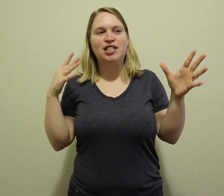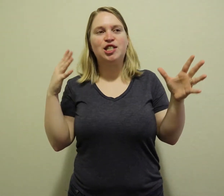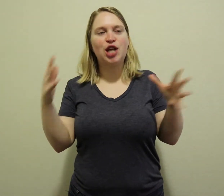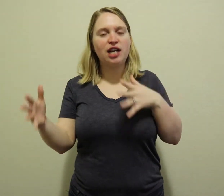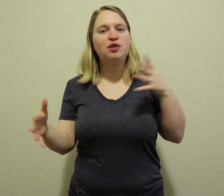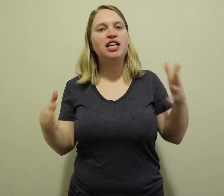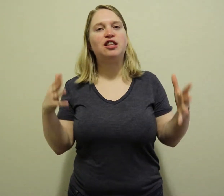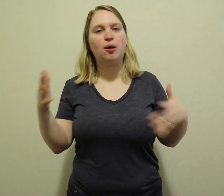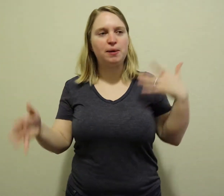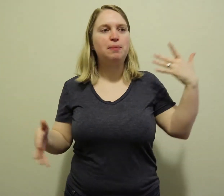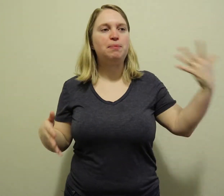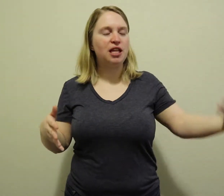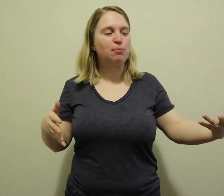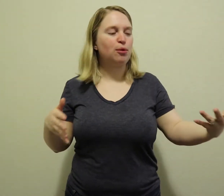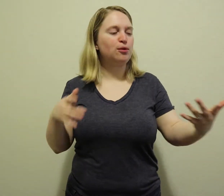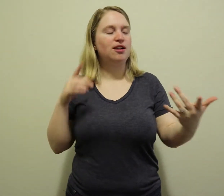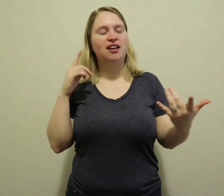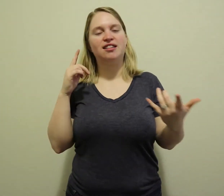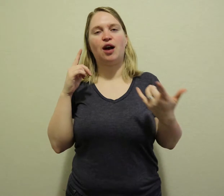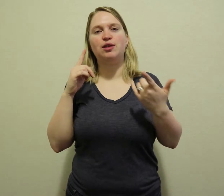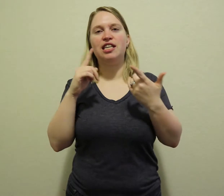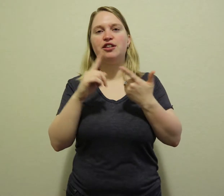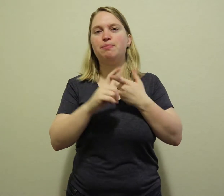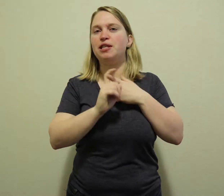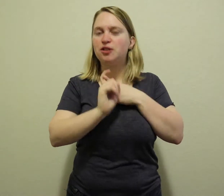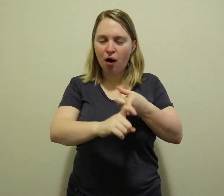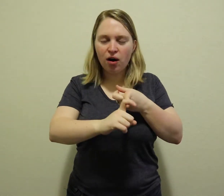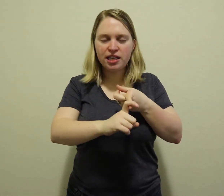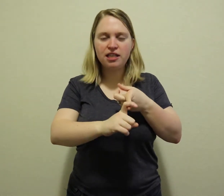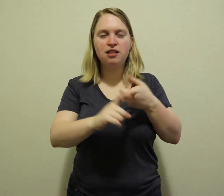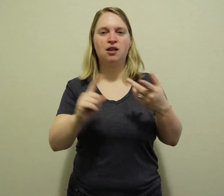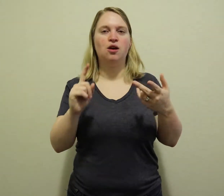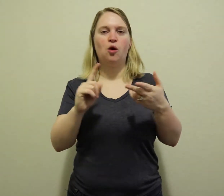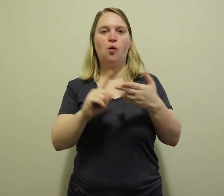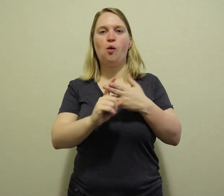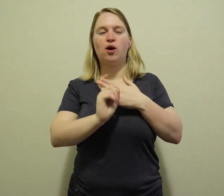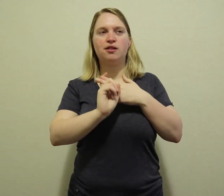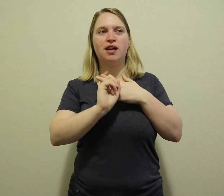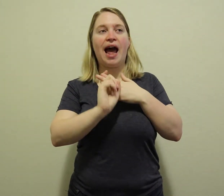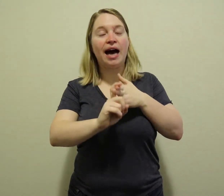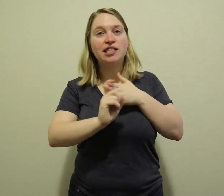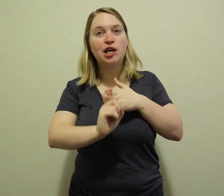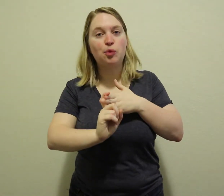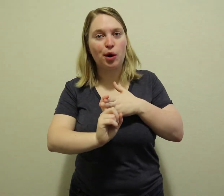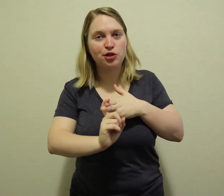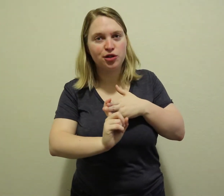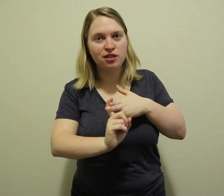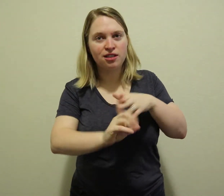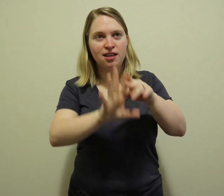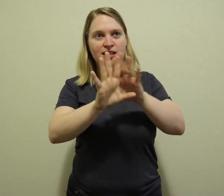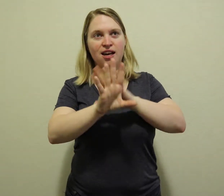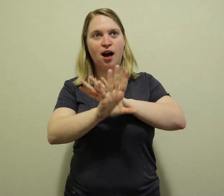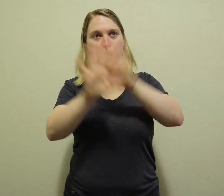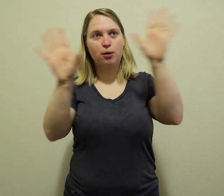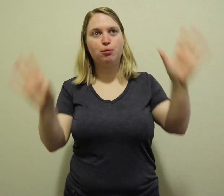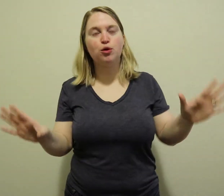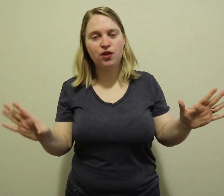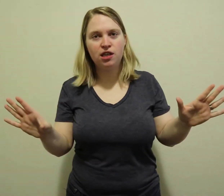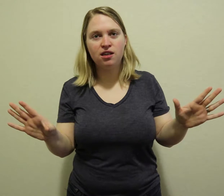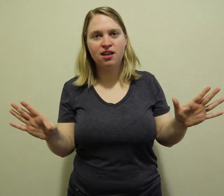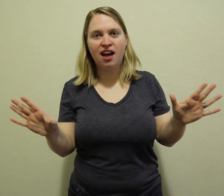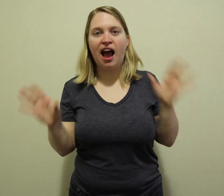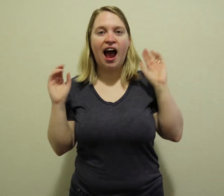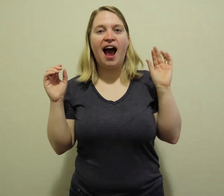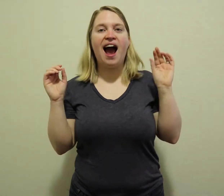generally there'd be people would either be talking or asking questions about a movie